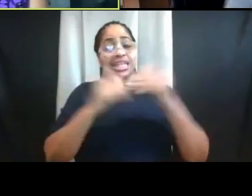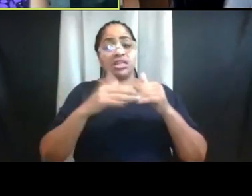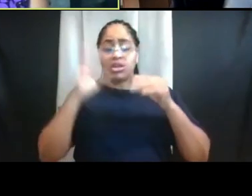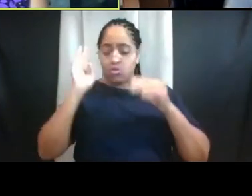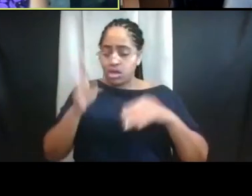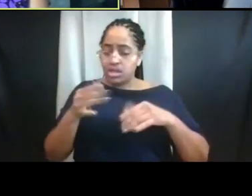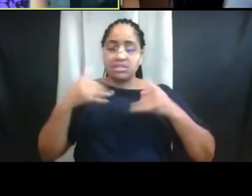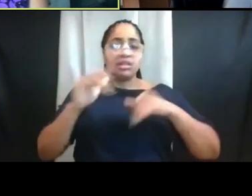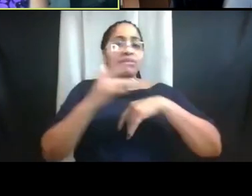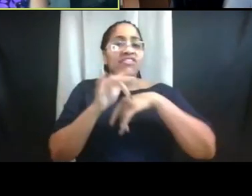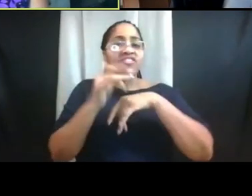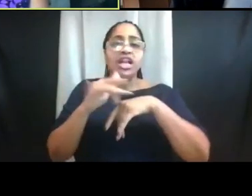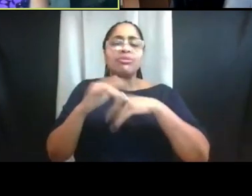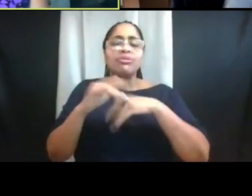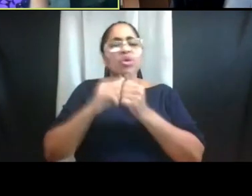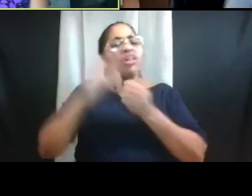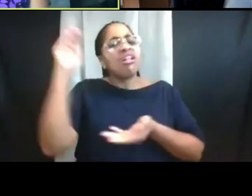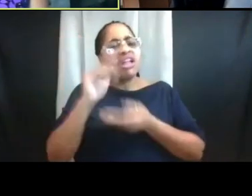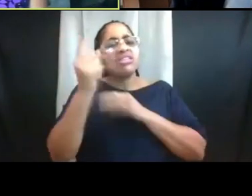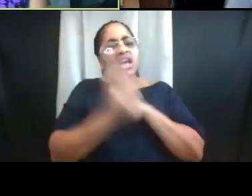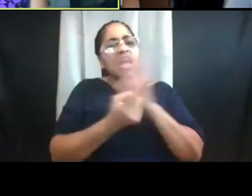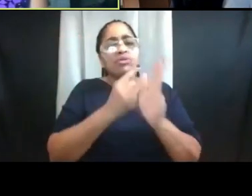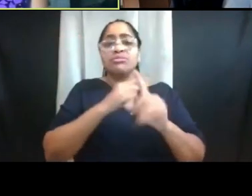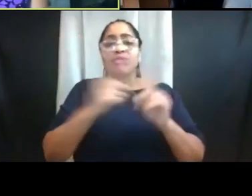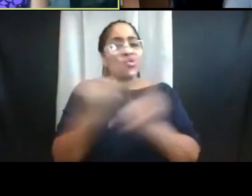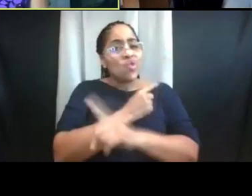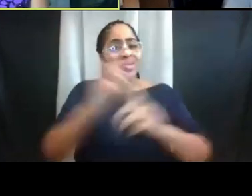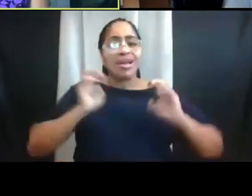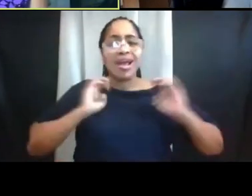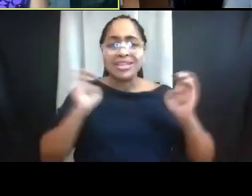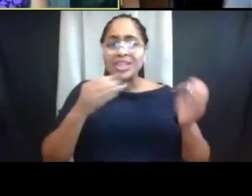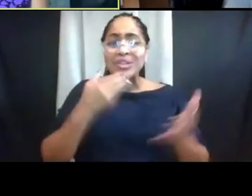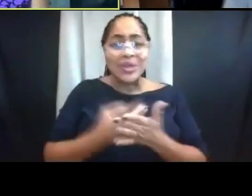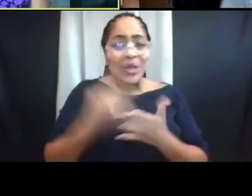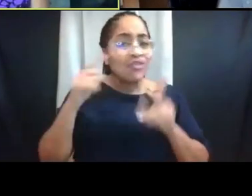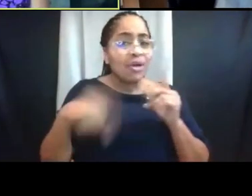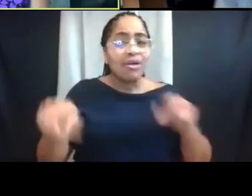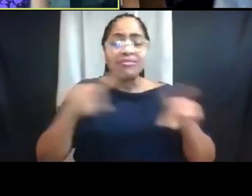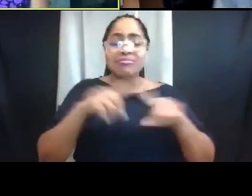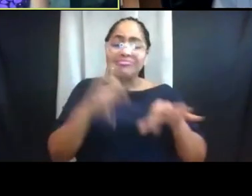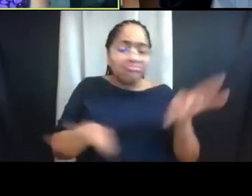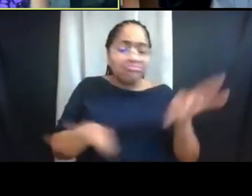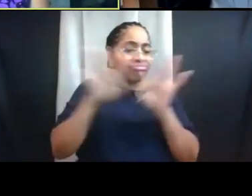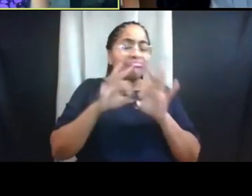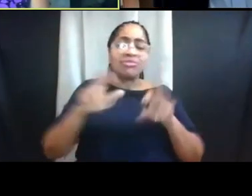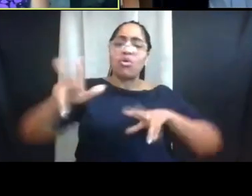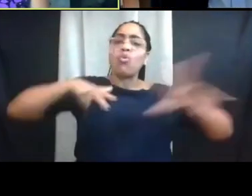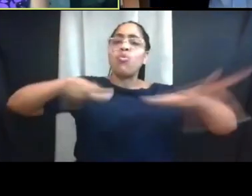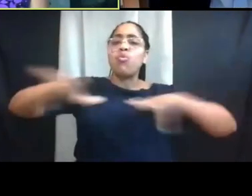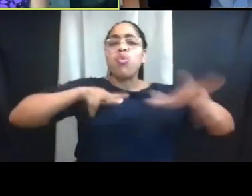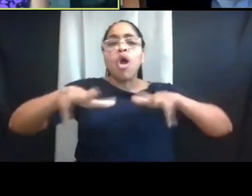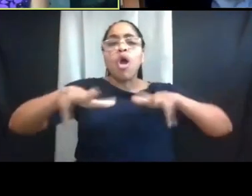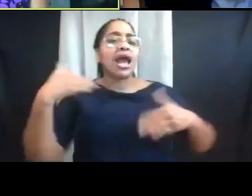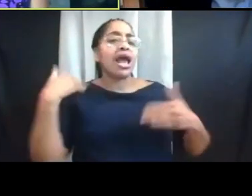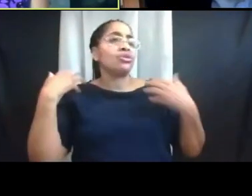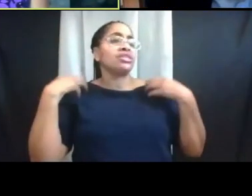And regular exercise is essential. Whether you go for a walk outside or you have some sort of a fitness routine,